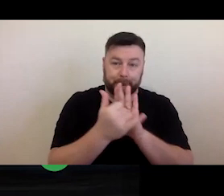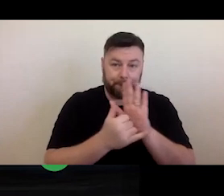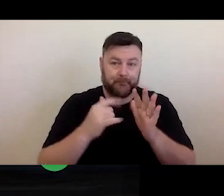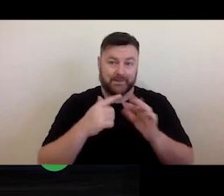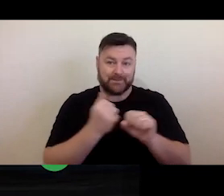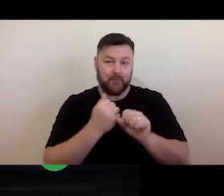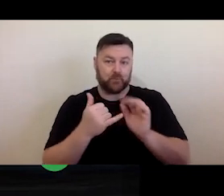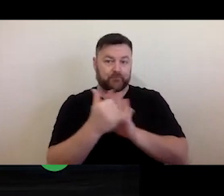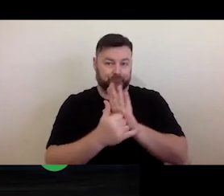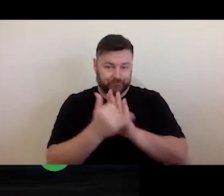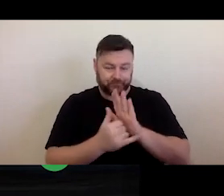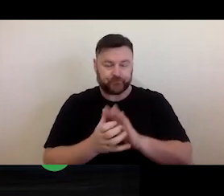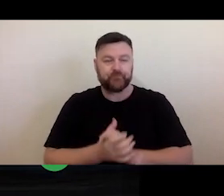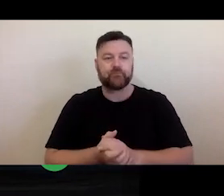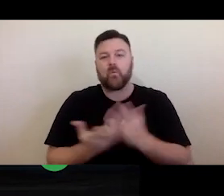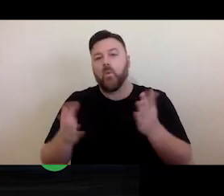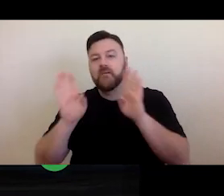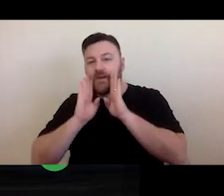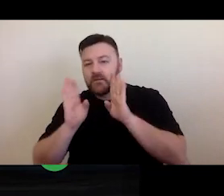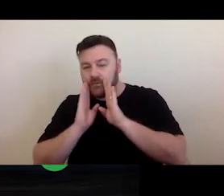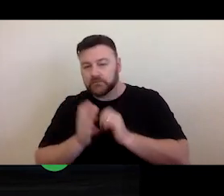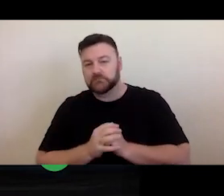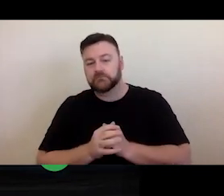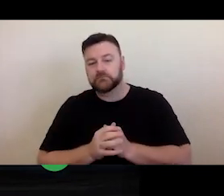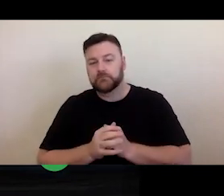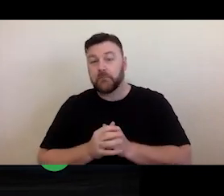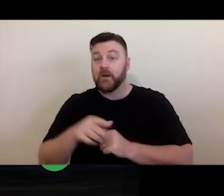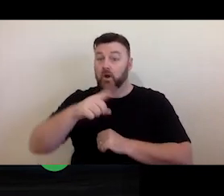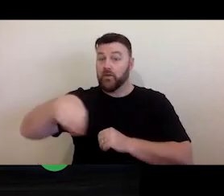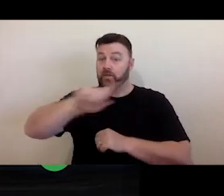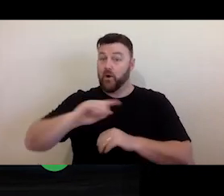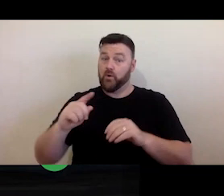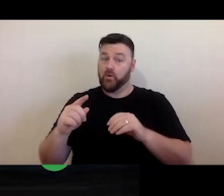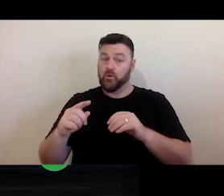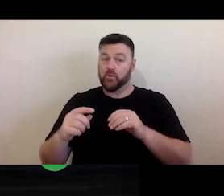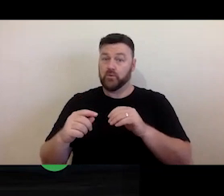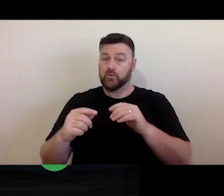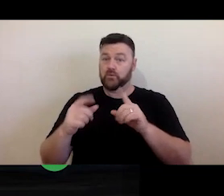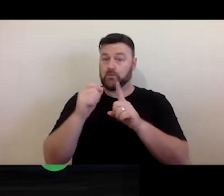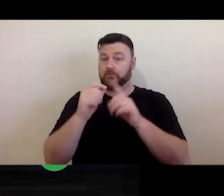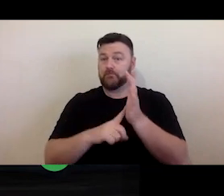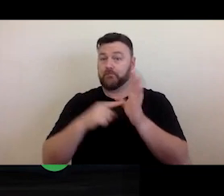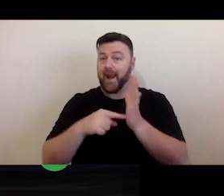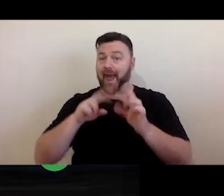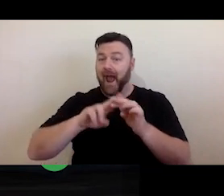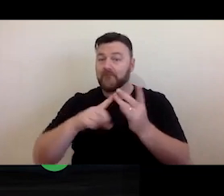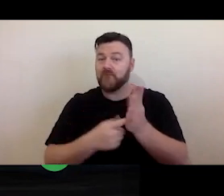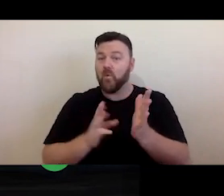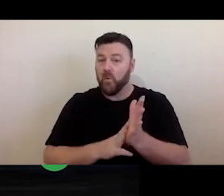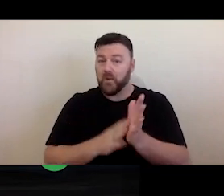And the nature of the terms of use of those platforms means that you're granting certain rights under copyright to